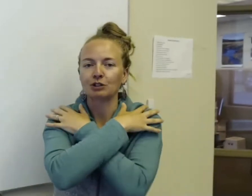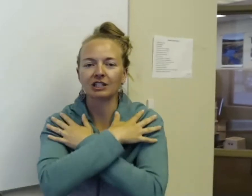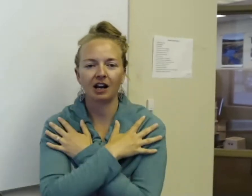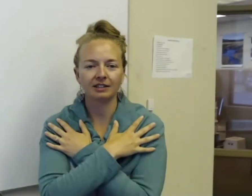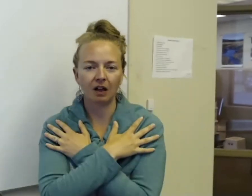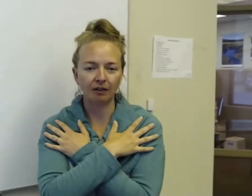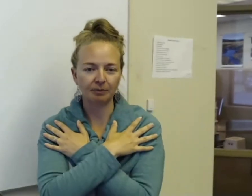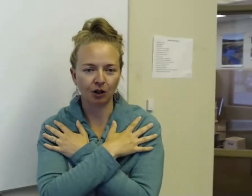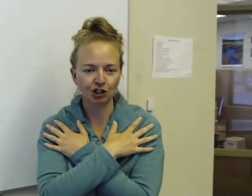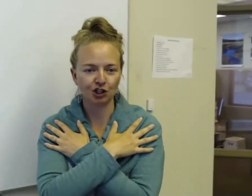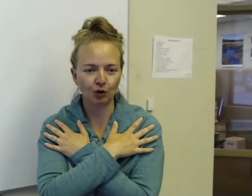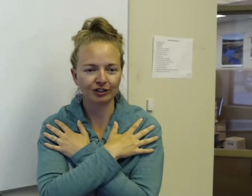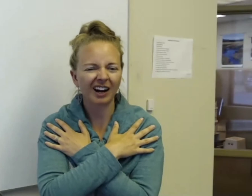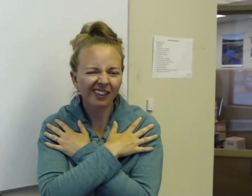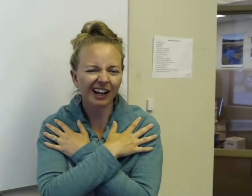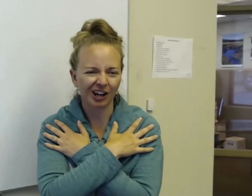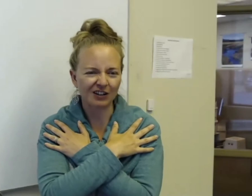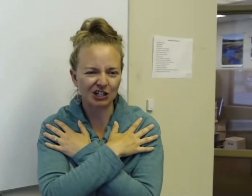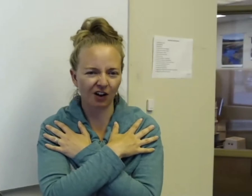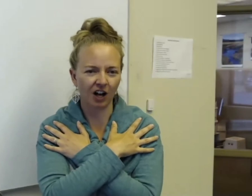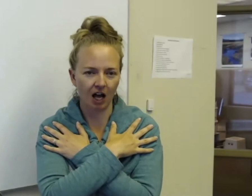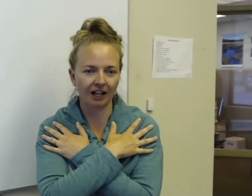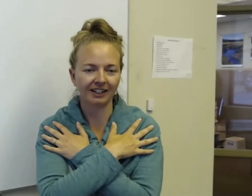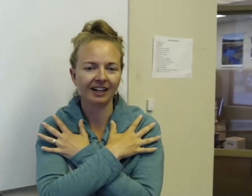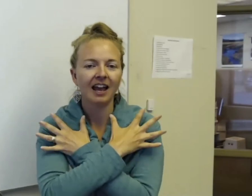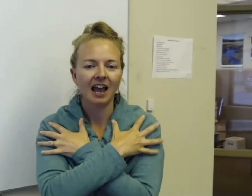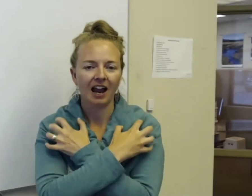but just kind of slightly below your shoulders, kind of like you're giving yourself a hug,